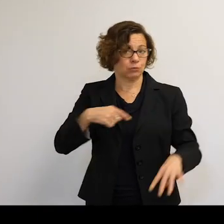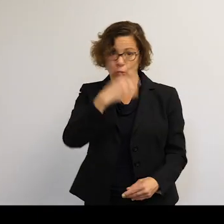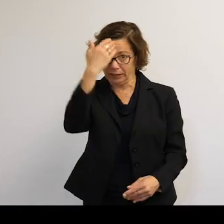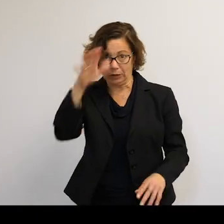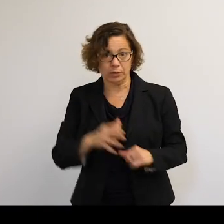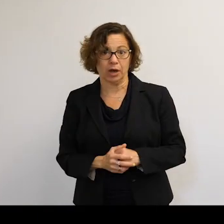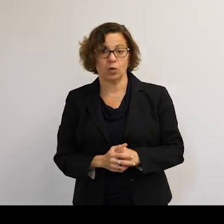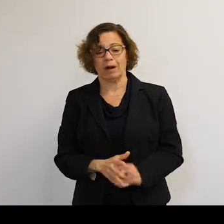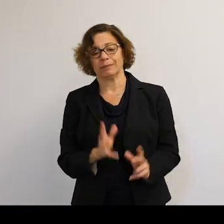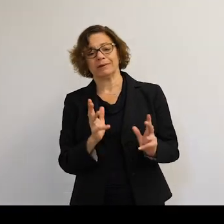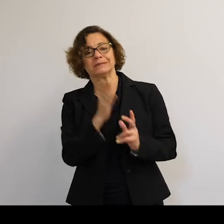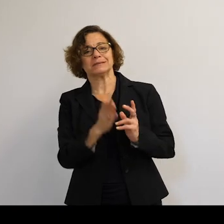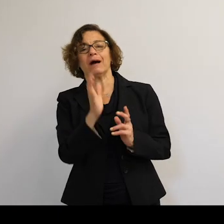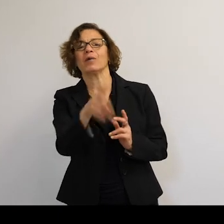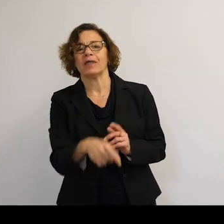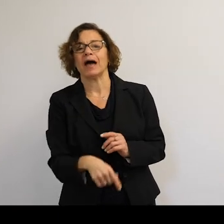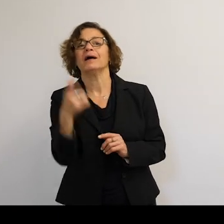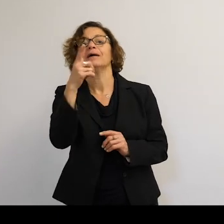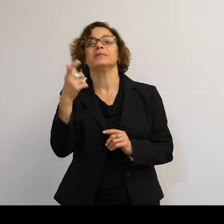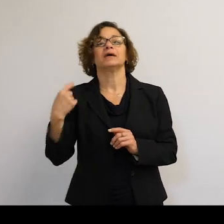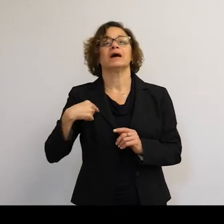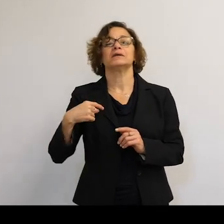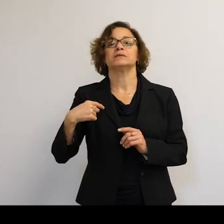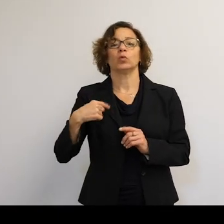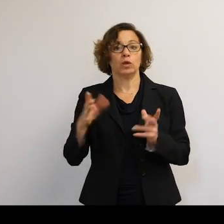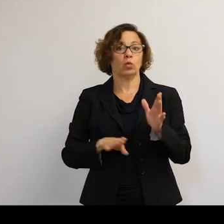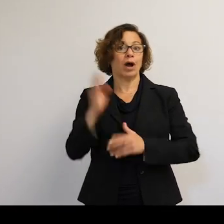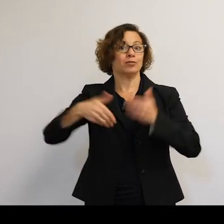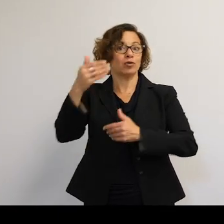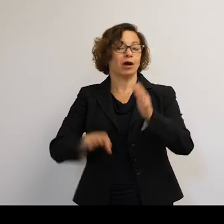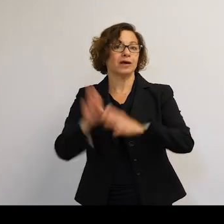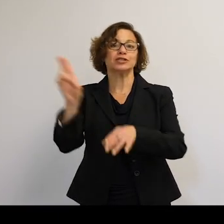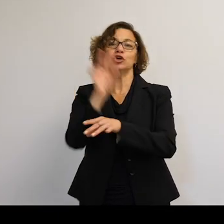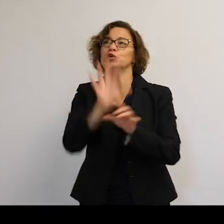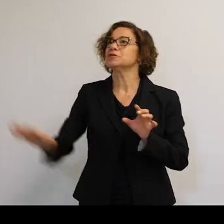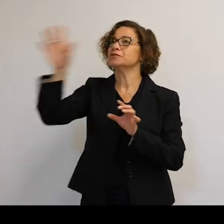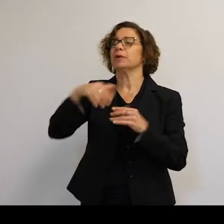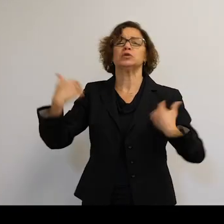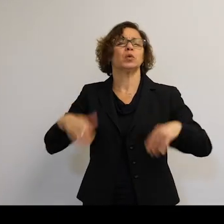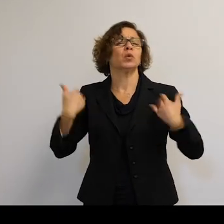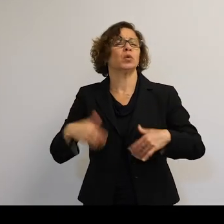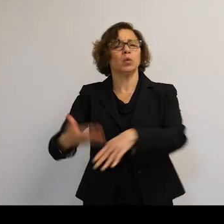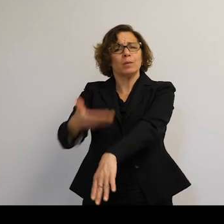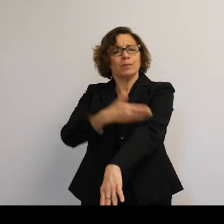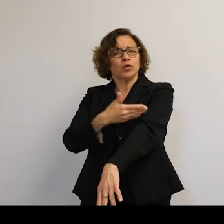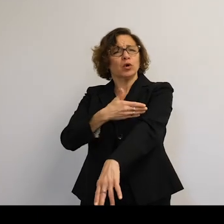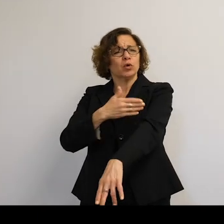with is the idea that we constantly desire progress. And the use of space has enabled that from many different avenues.